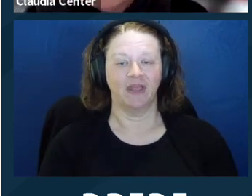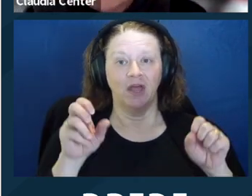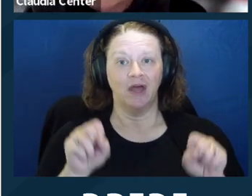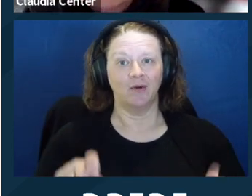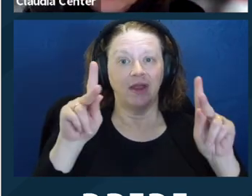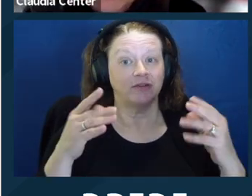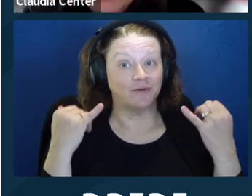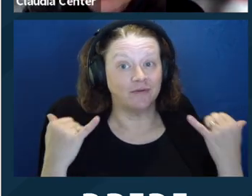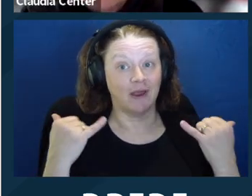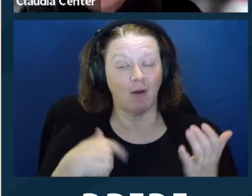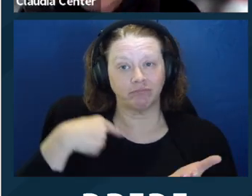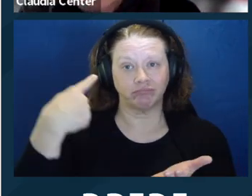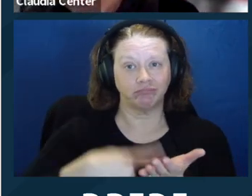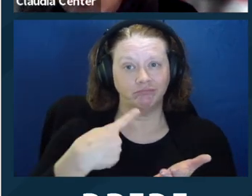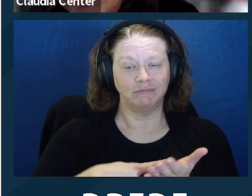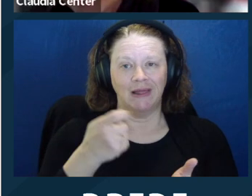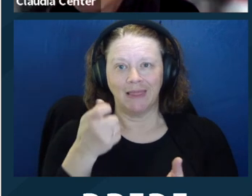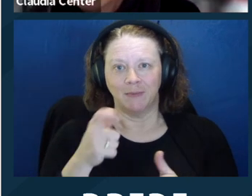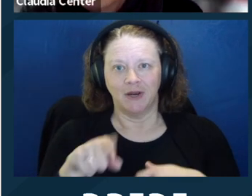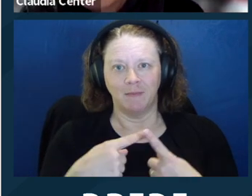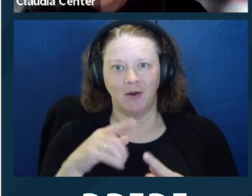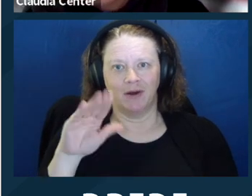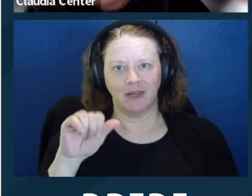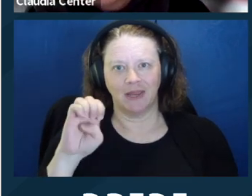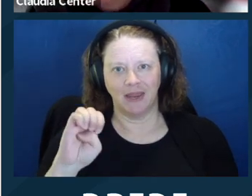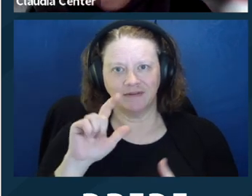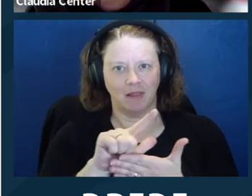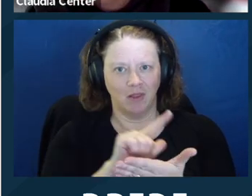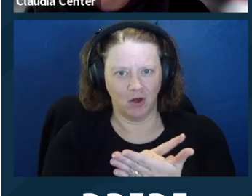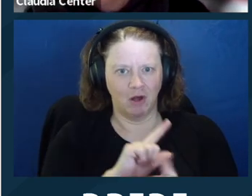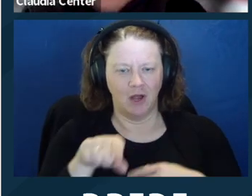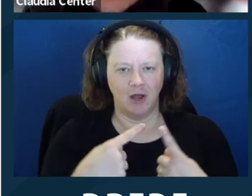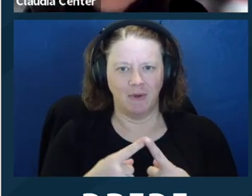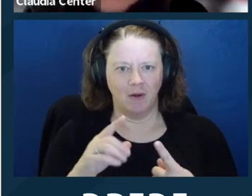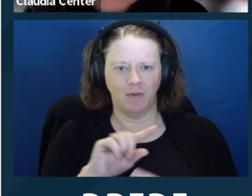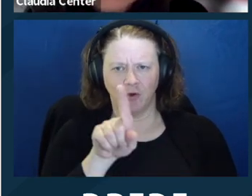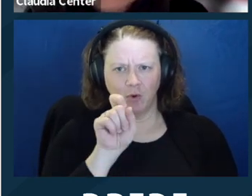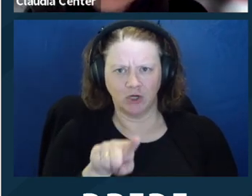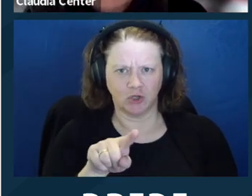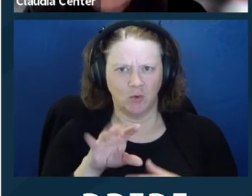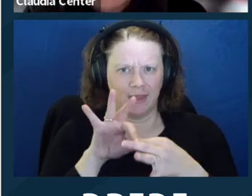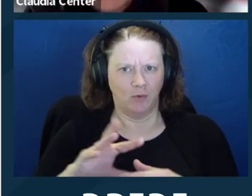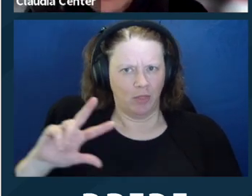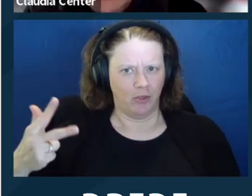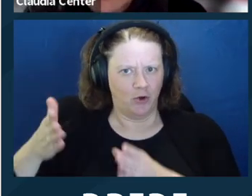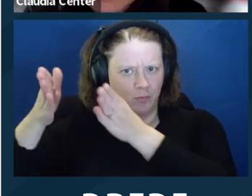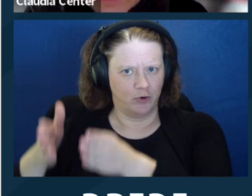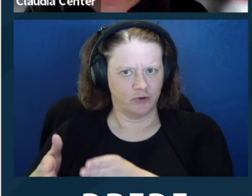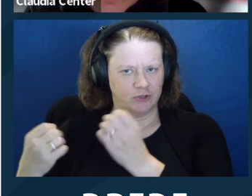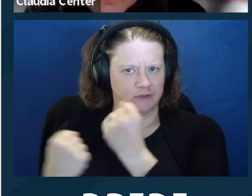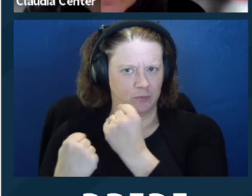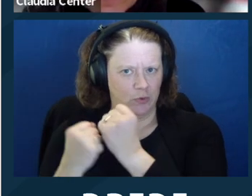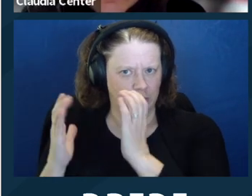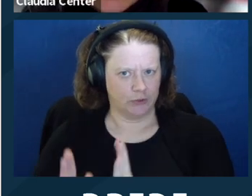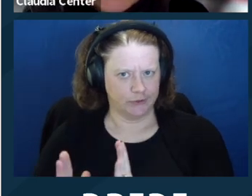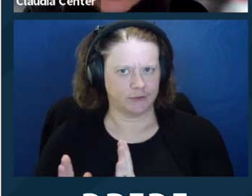about third parties as supporters that are present with the lawyer and the client. So